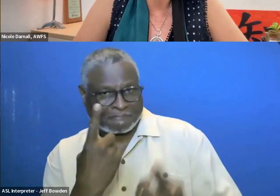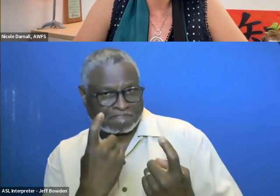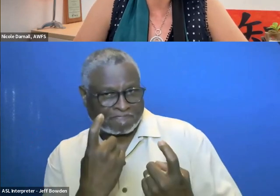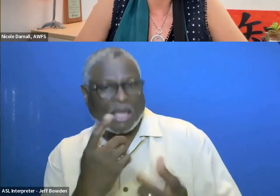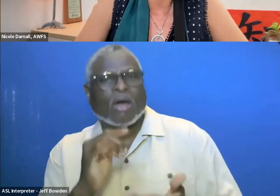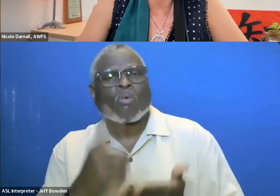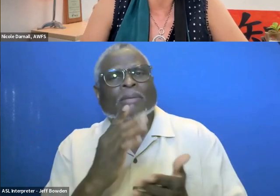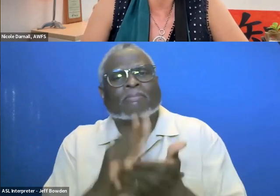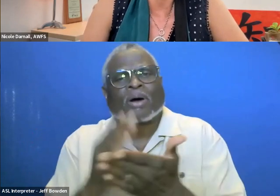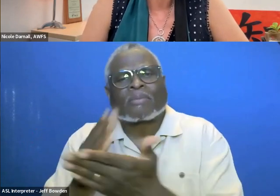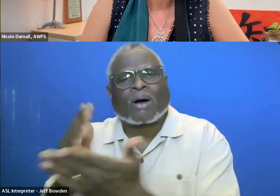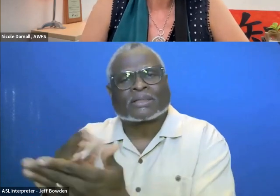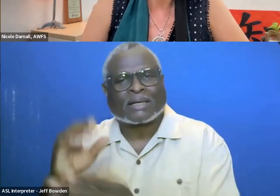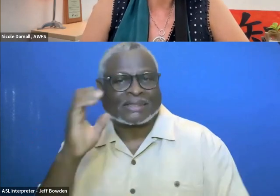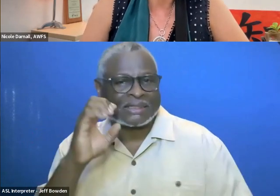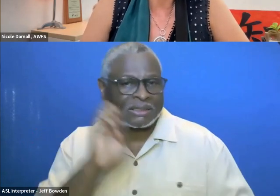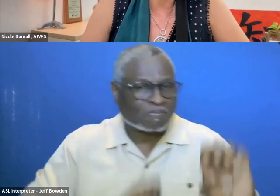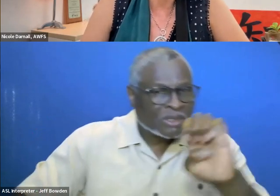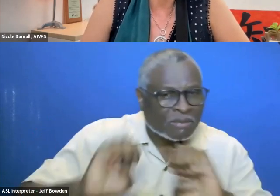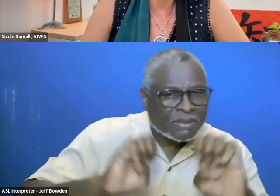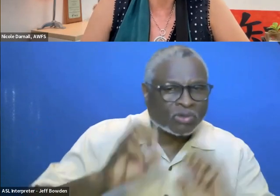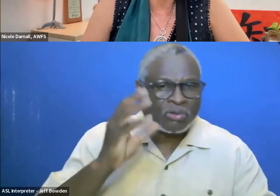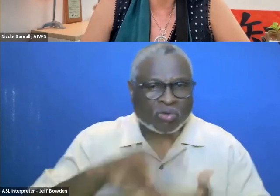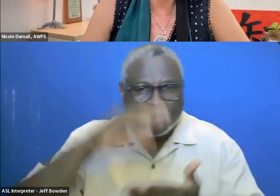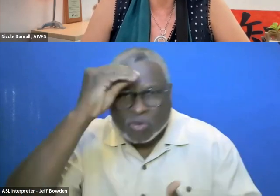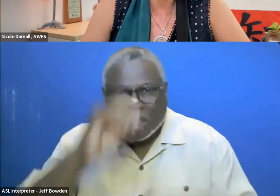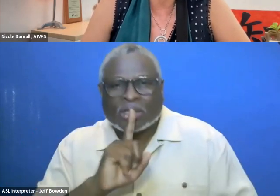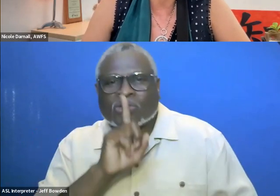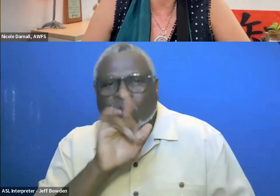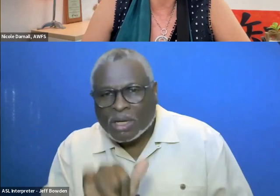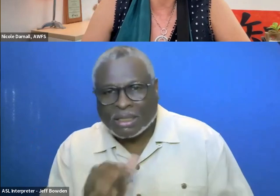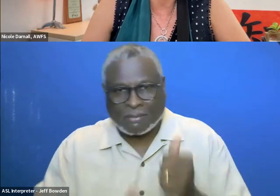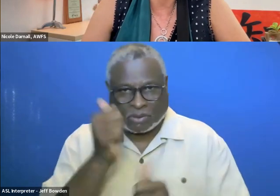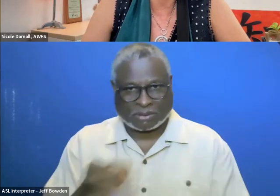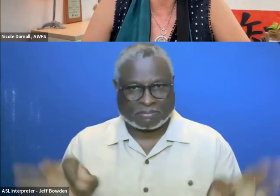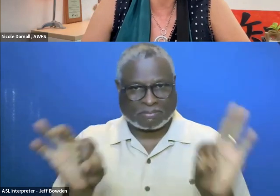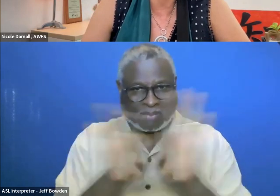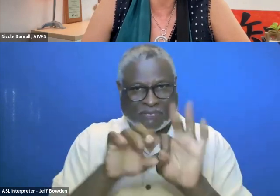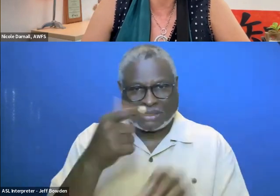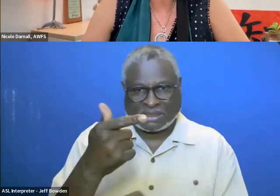of experiential learning do we think are really most important for GSA to consider?